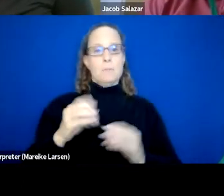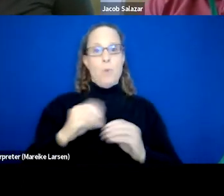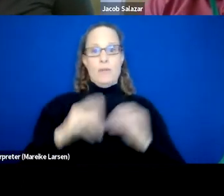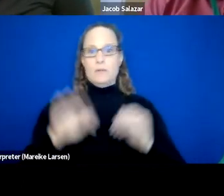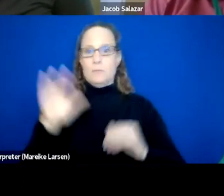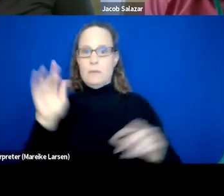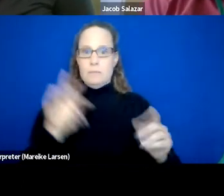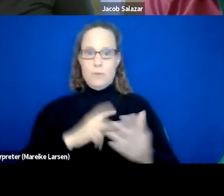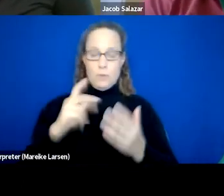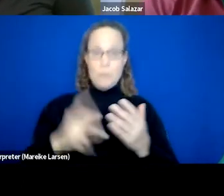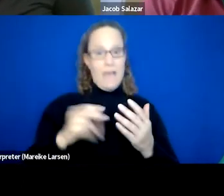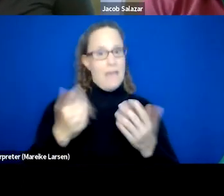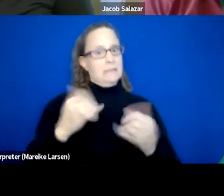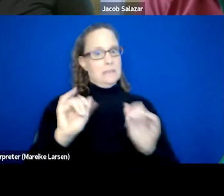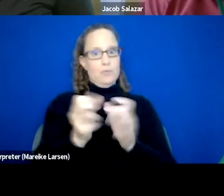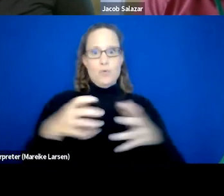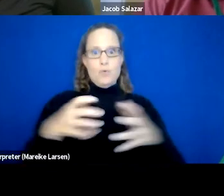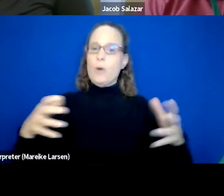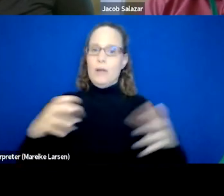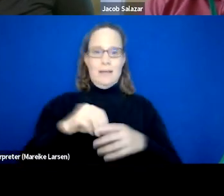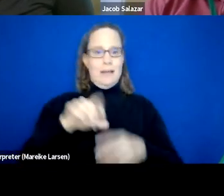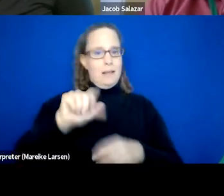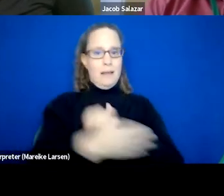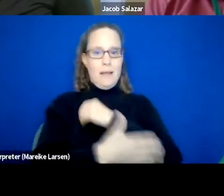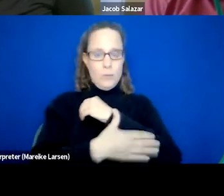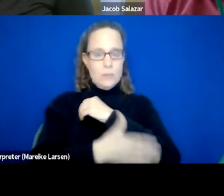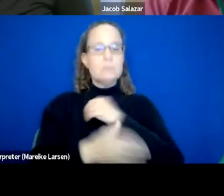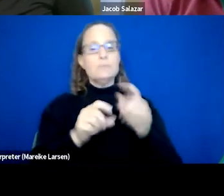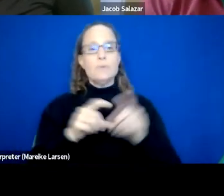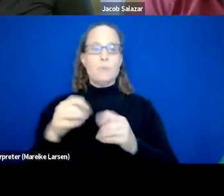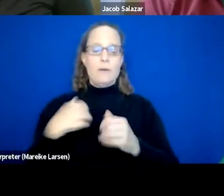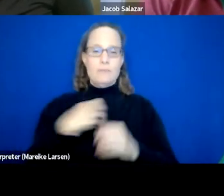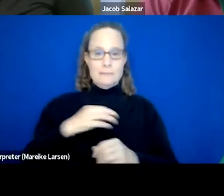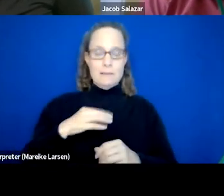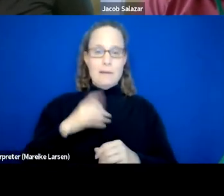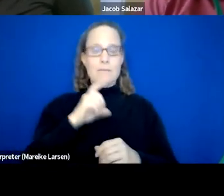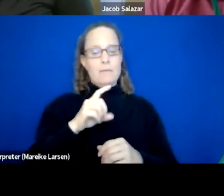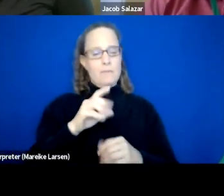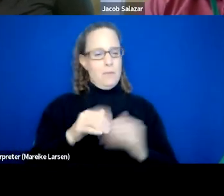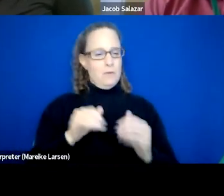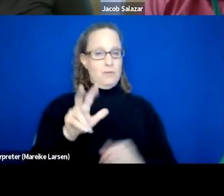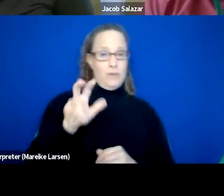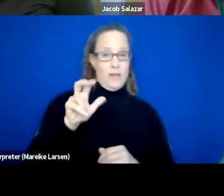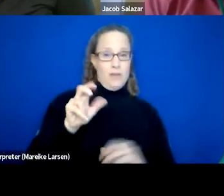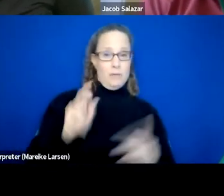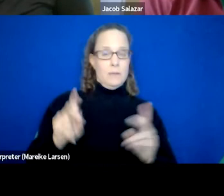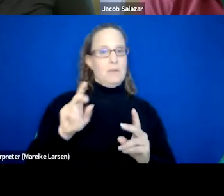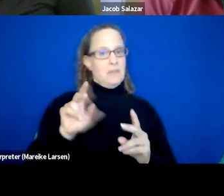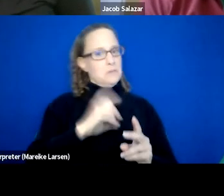and growing throughout LA county. And we have a staff of nearly 300, which is also continuously growing,